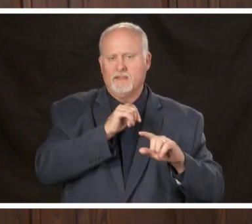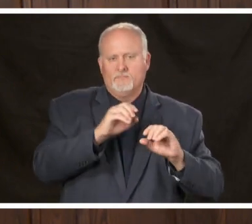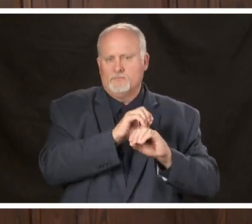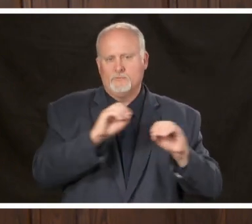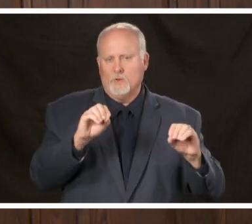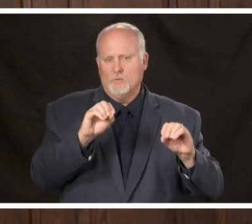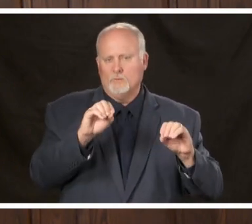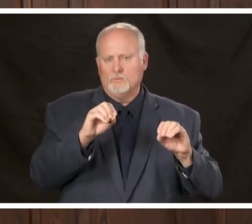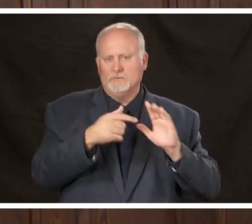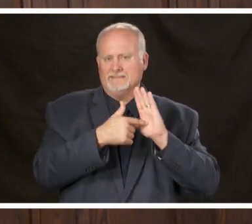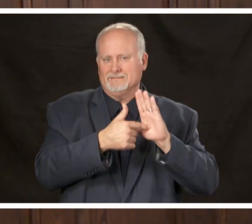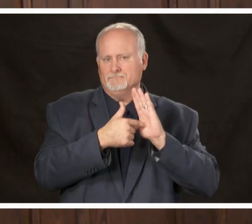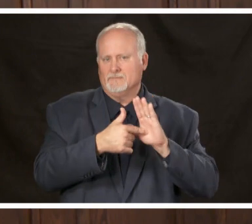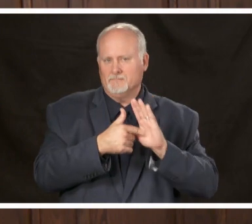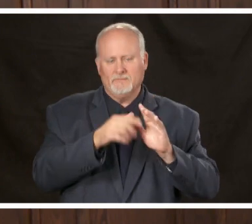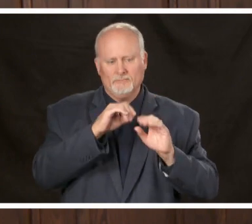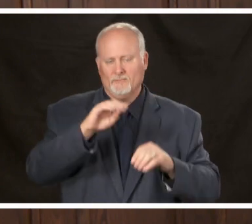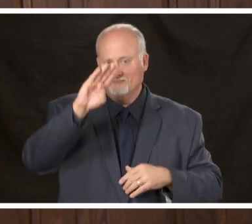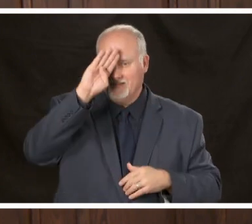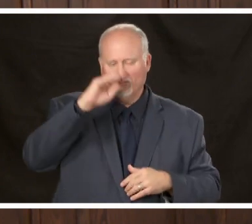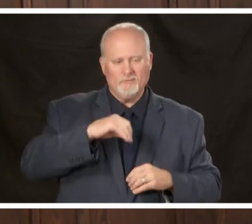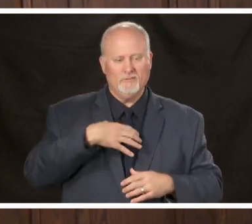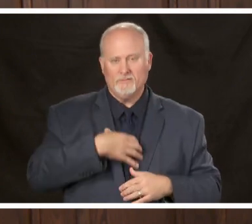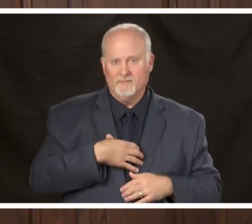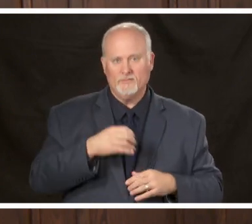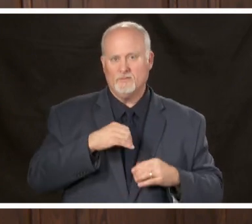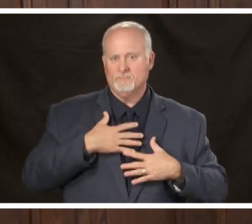virus make no mistake is still very active in